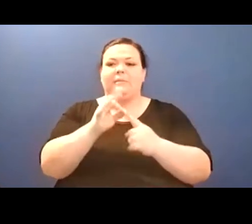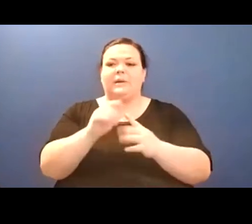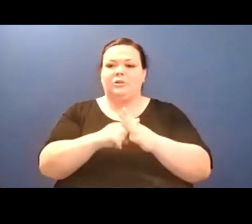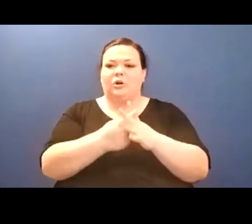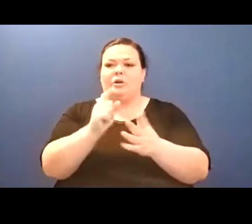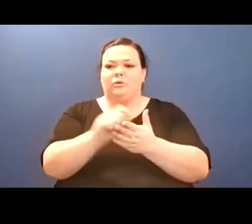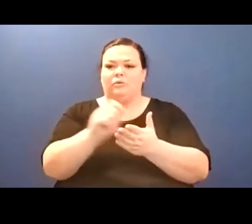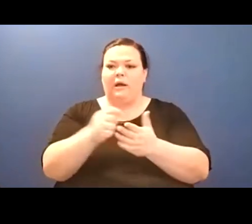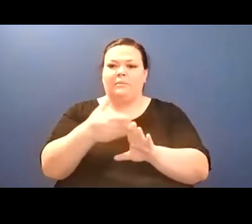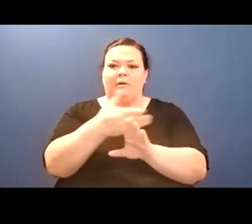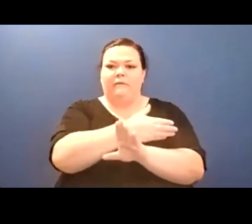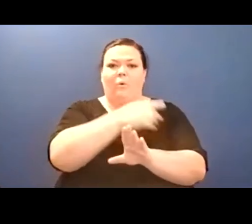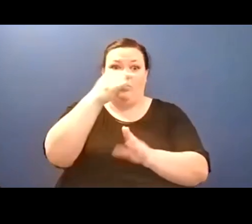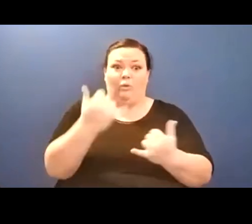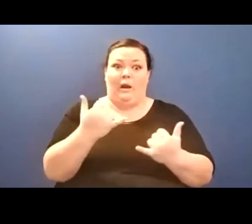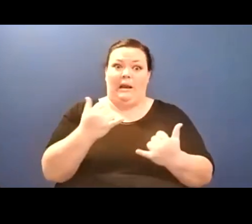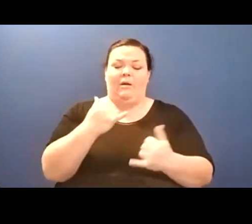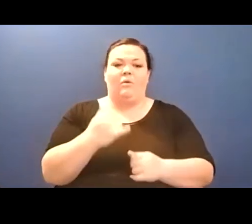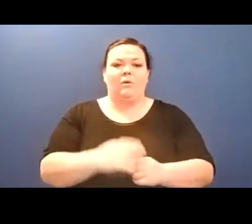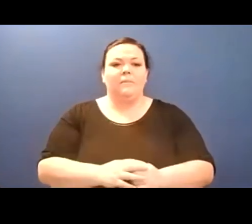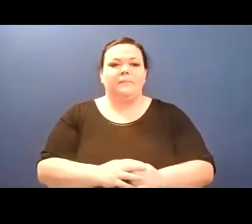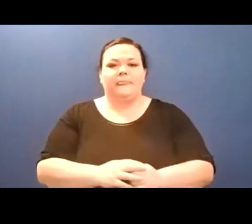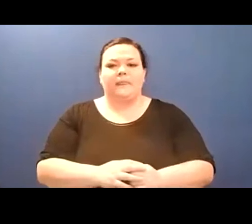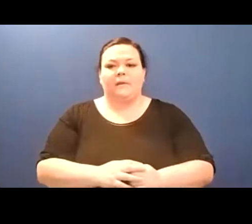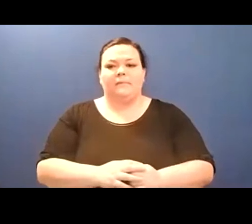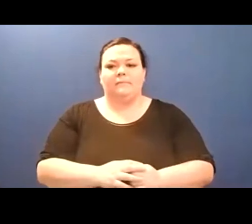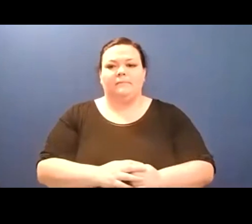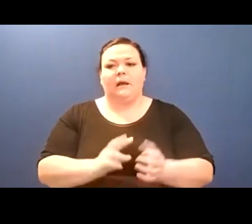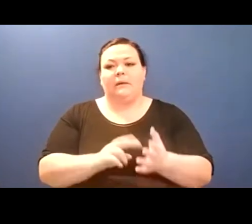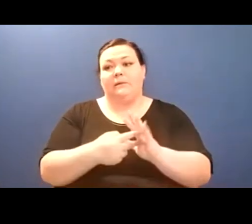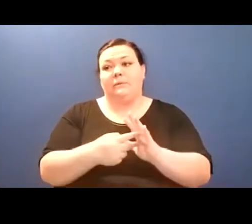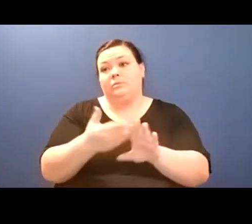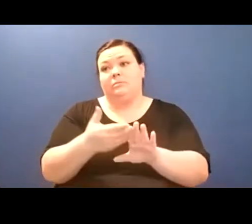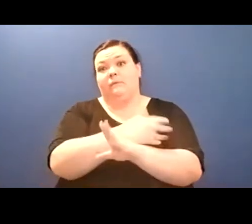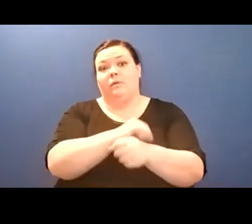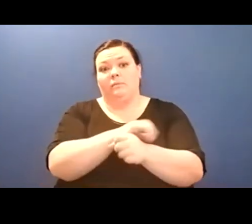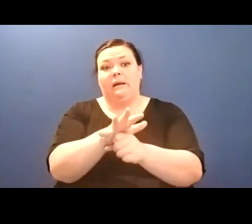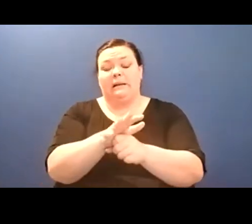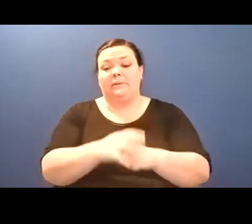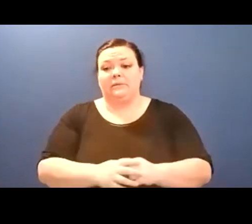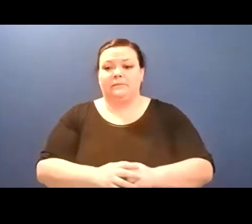the--maybe the blizzard is a case of tinnitus, a speculative wind floats through your instruments./